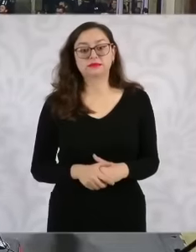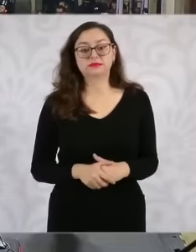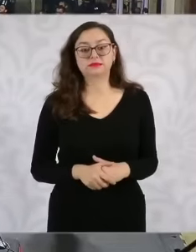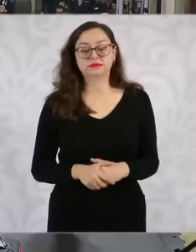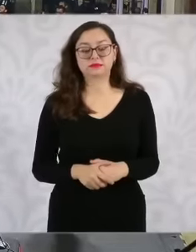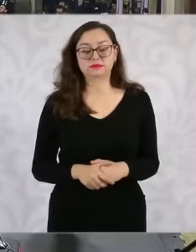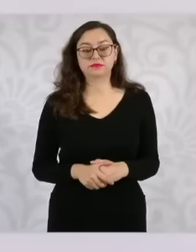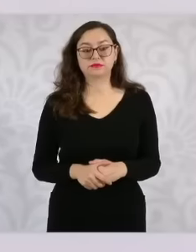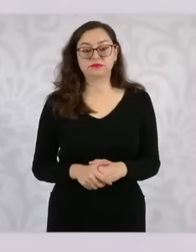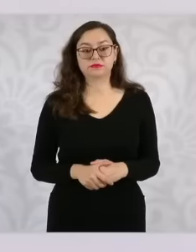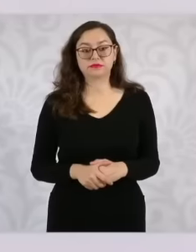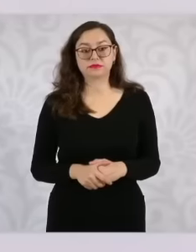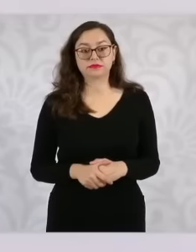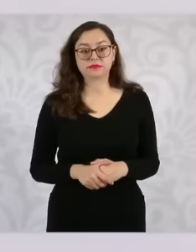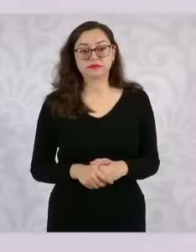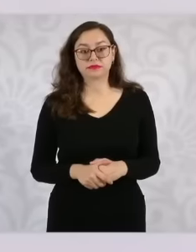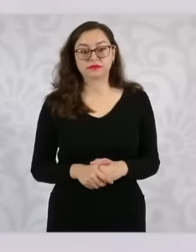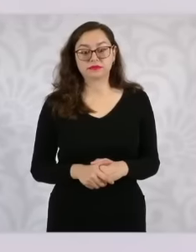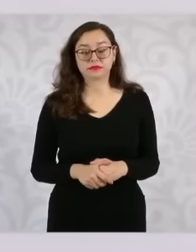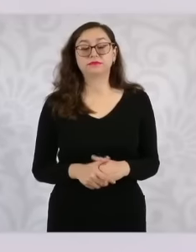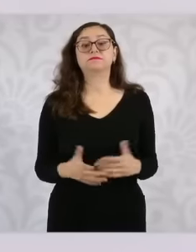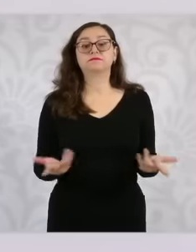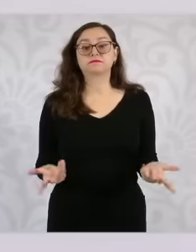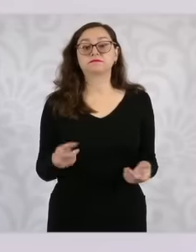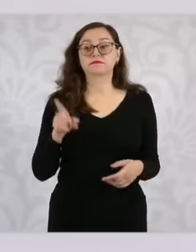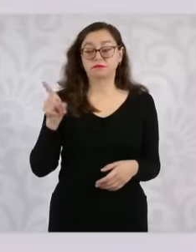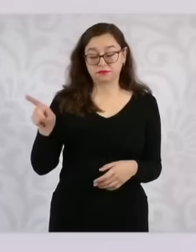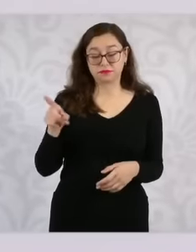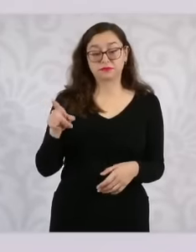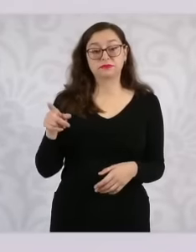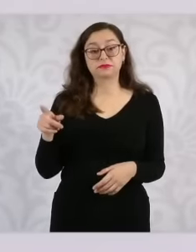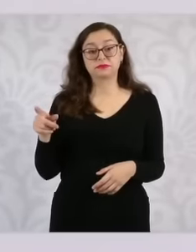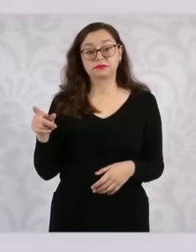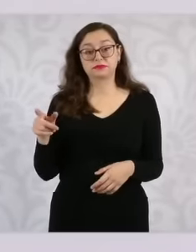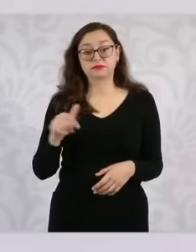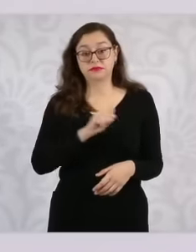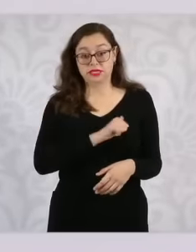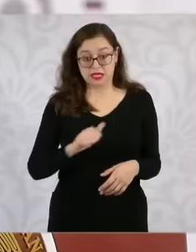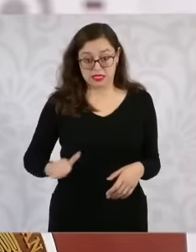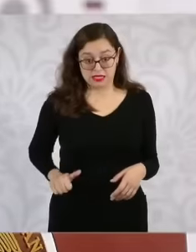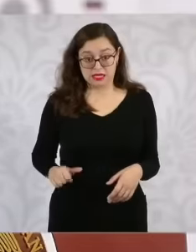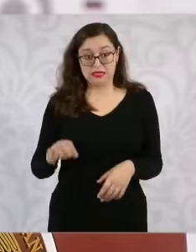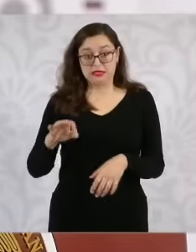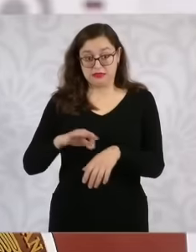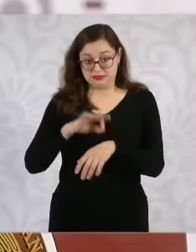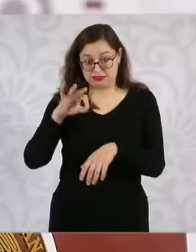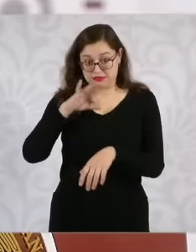of the mayor of Chilpancingo and this is for the inhabitants of Chilpancingo throughout Guerrero and throughout